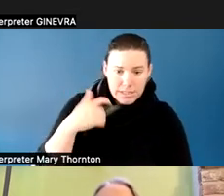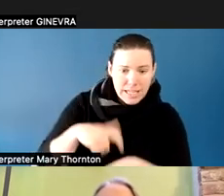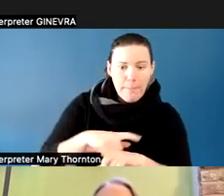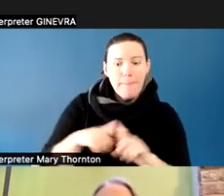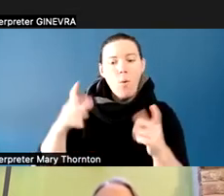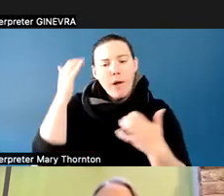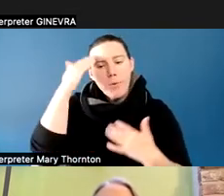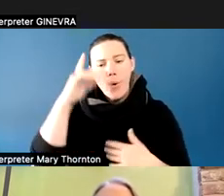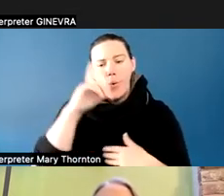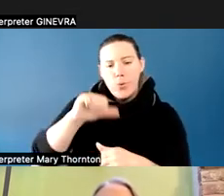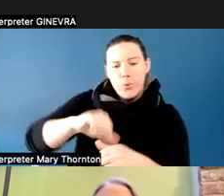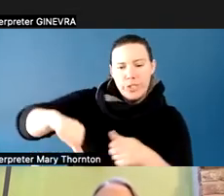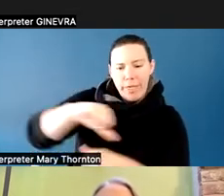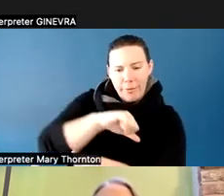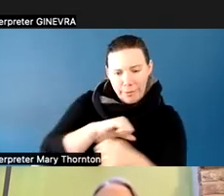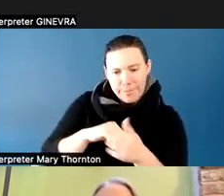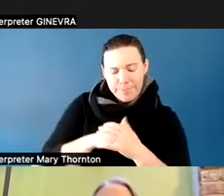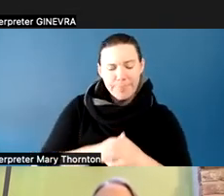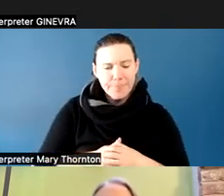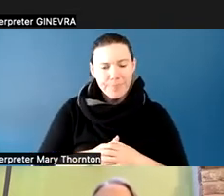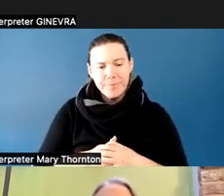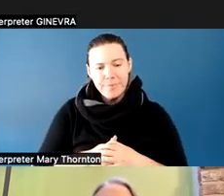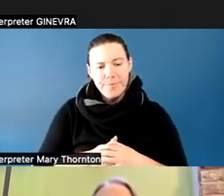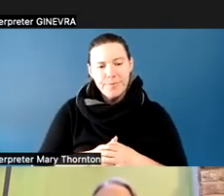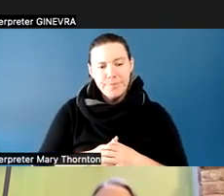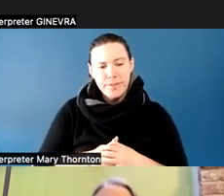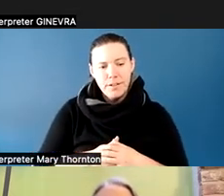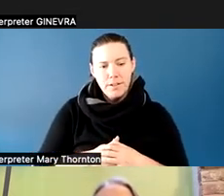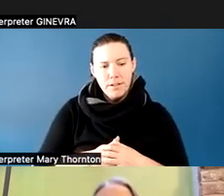We then present an agenda of what the session will do,